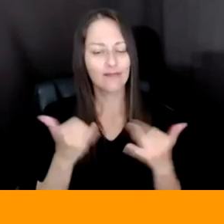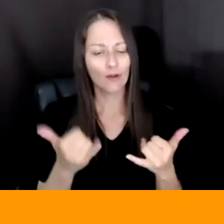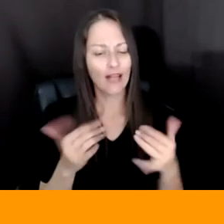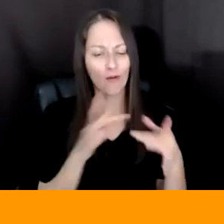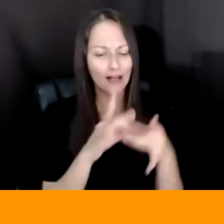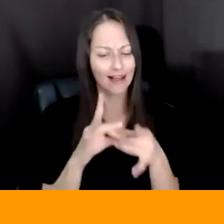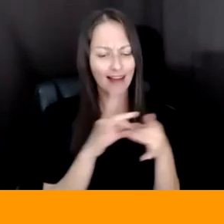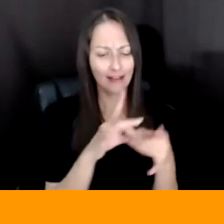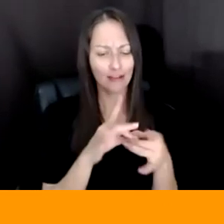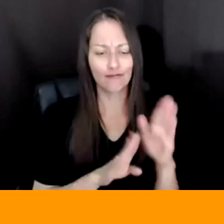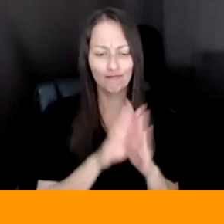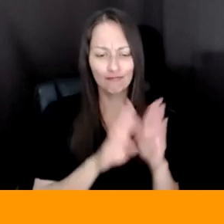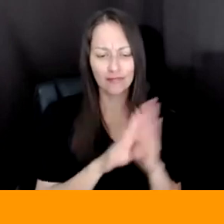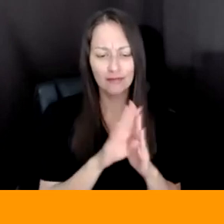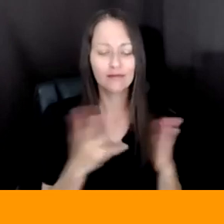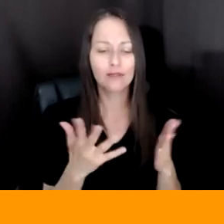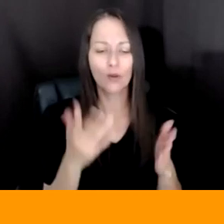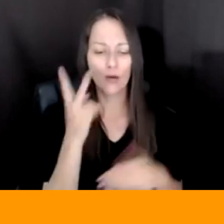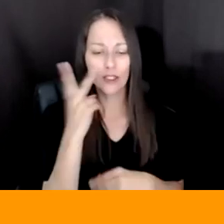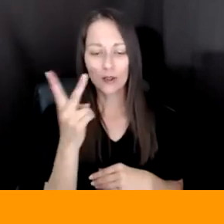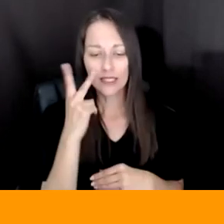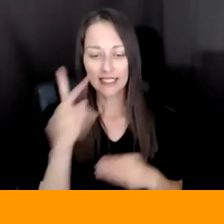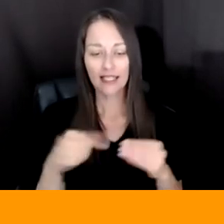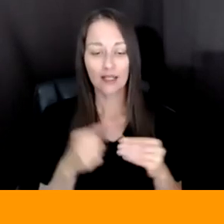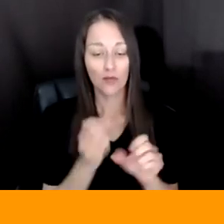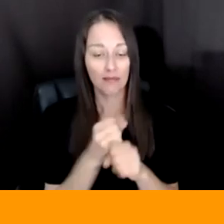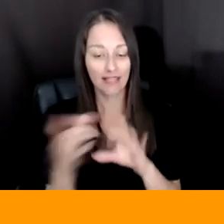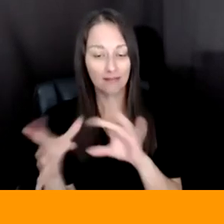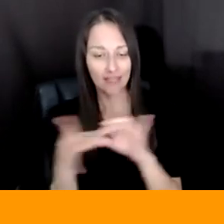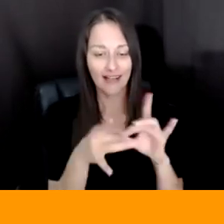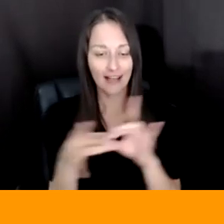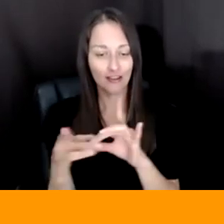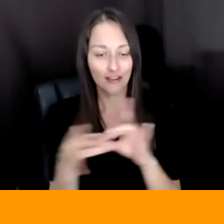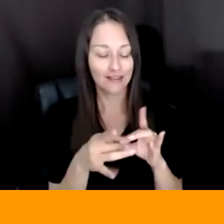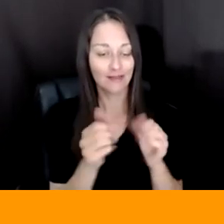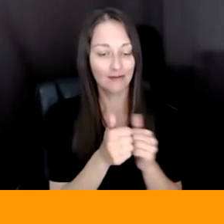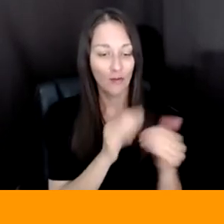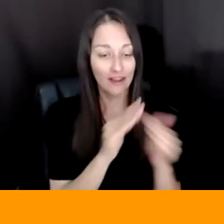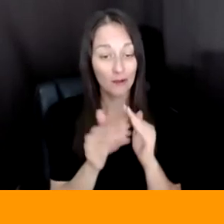TRYING TO CREATE THESE BRIDGES BETWEEN COMMUNITIES AND EVEN WITH THE FUTURE, TO BE FRANK?